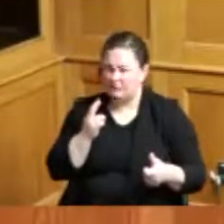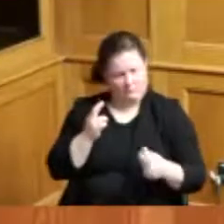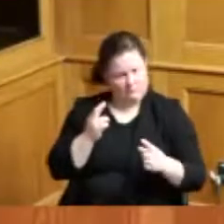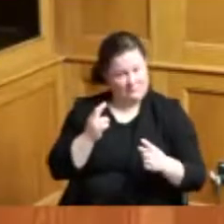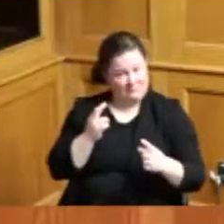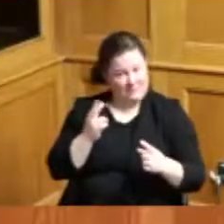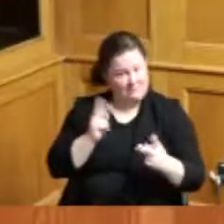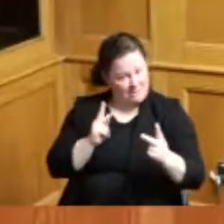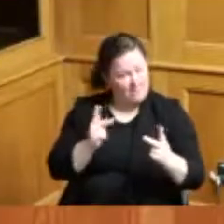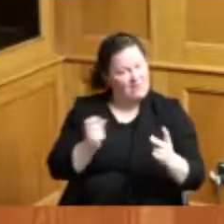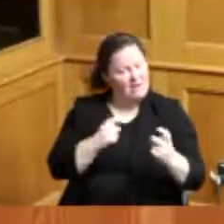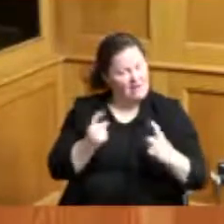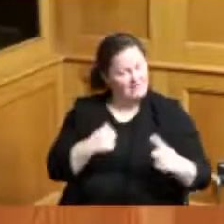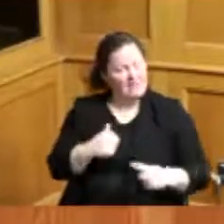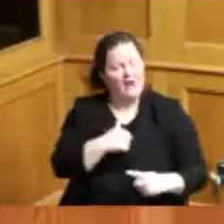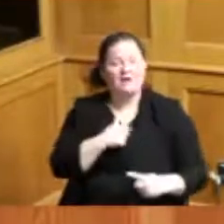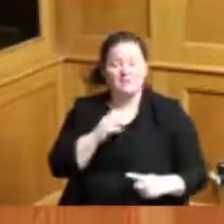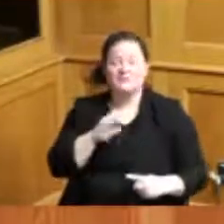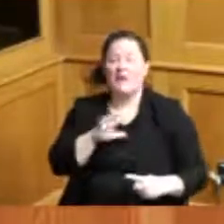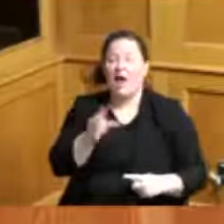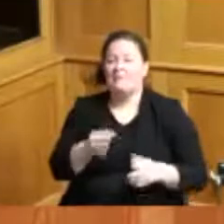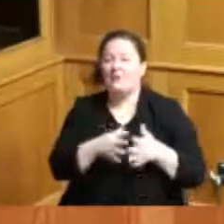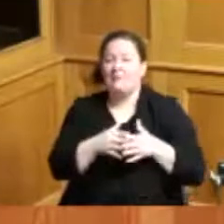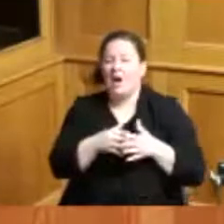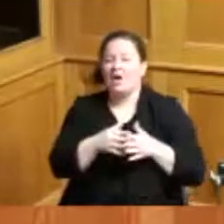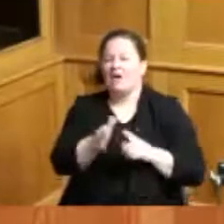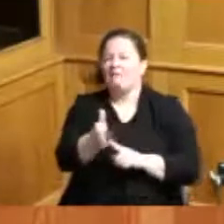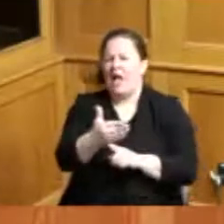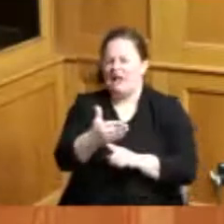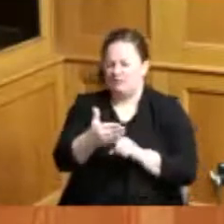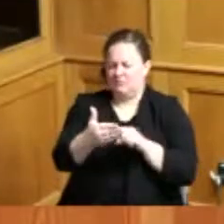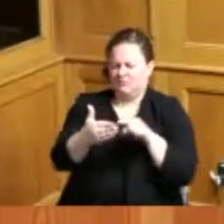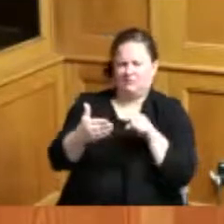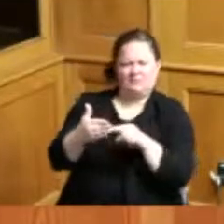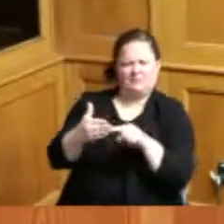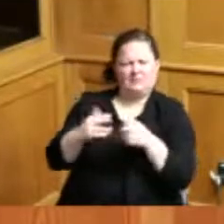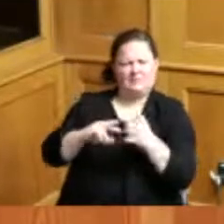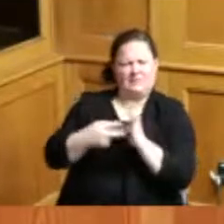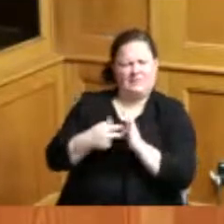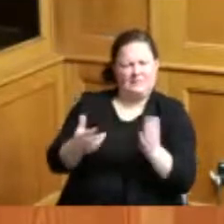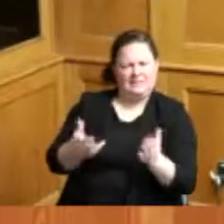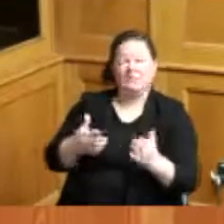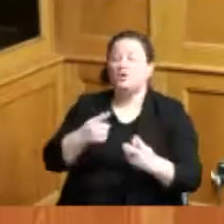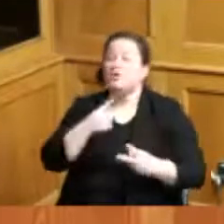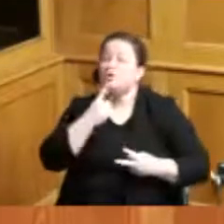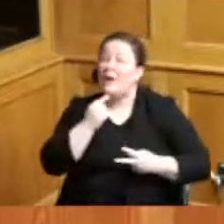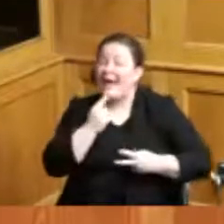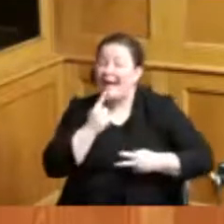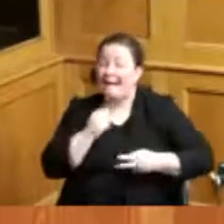African-American flag and the meaning of that and the red stands for when you see the flag flying so